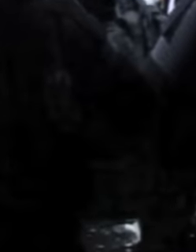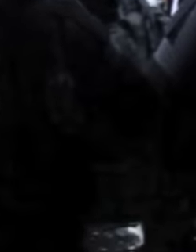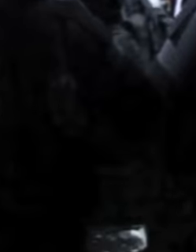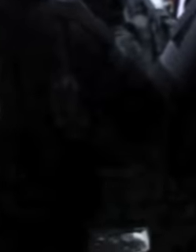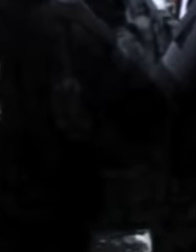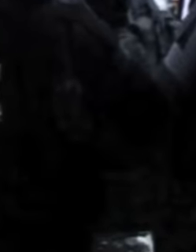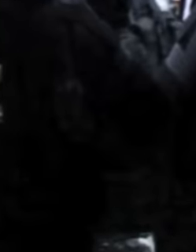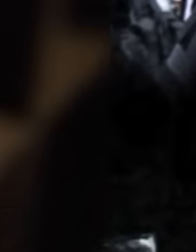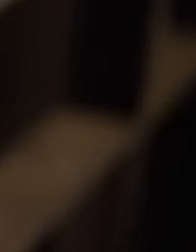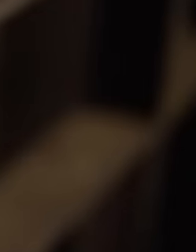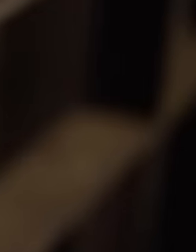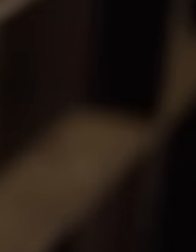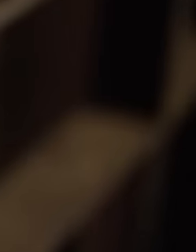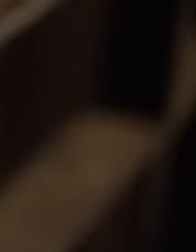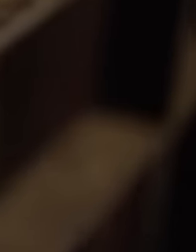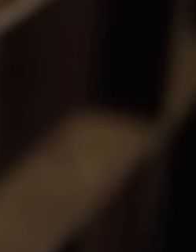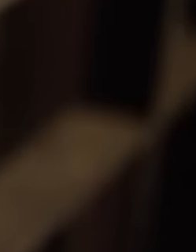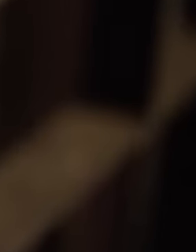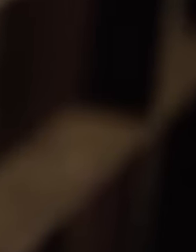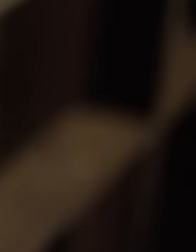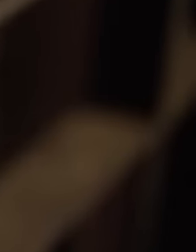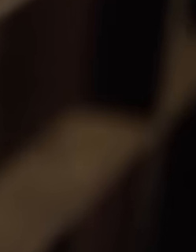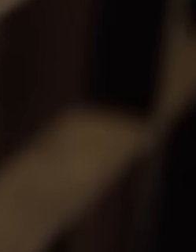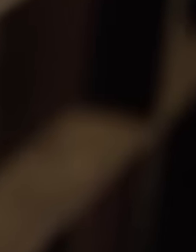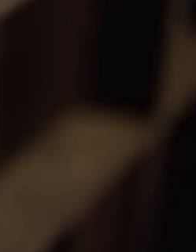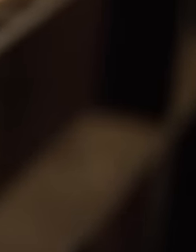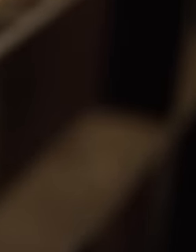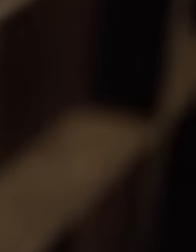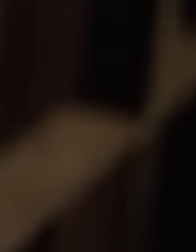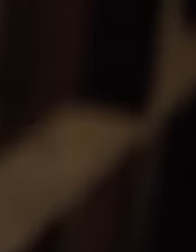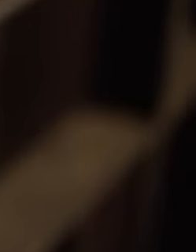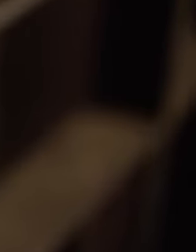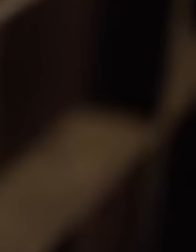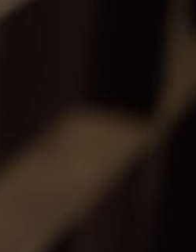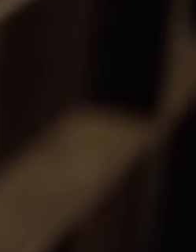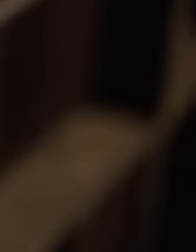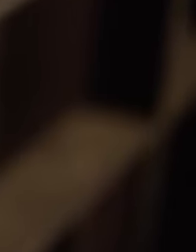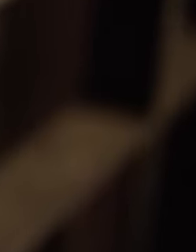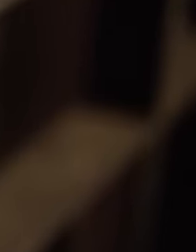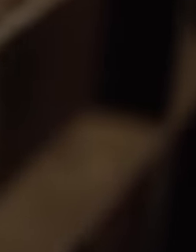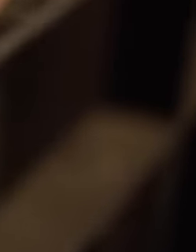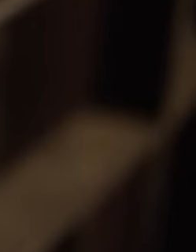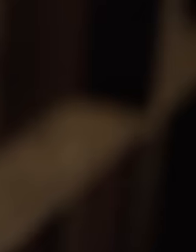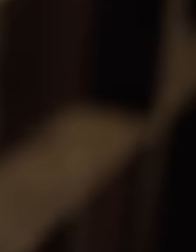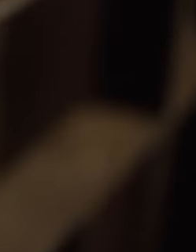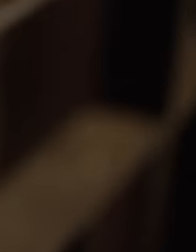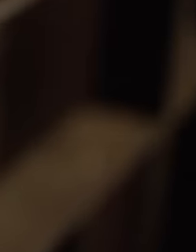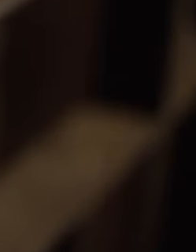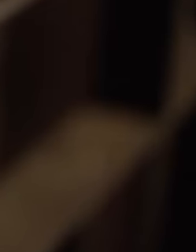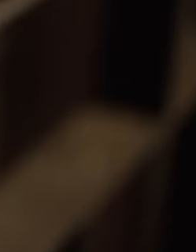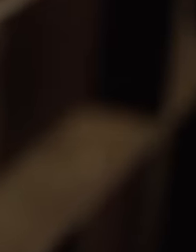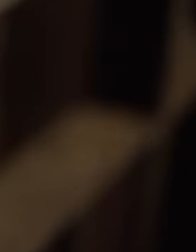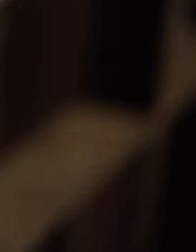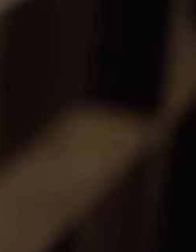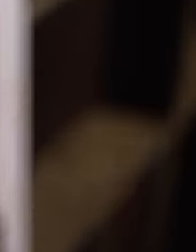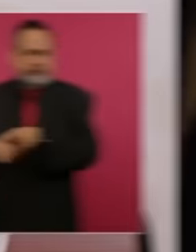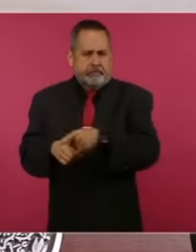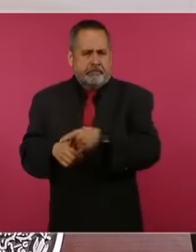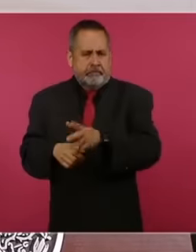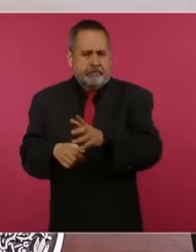who was in one of the worst prisons in Ecuador, this left the president of Mexico speechless